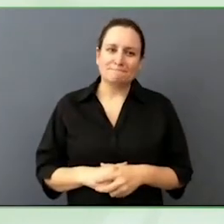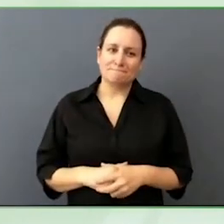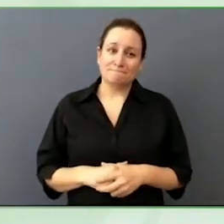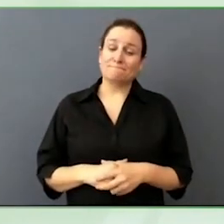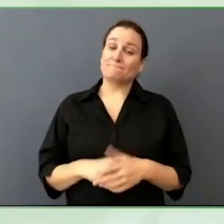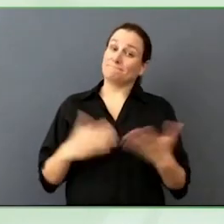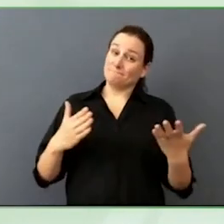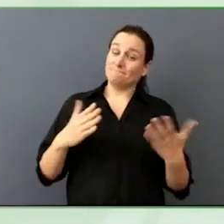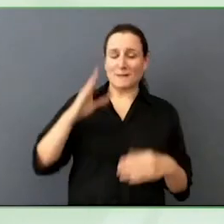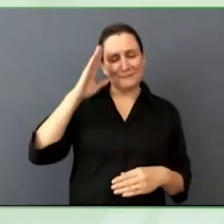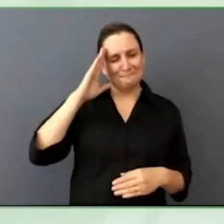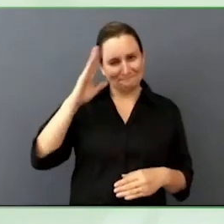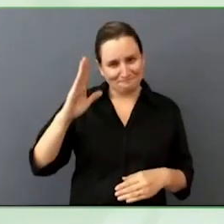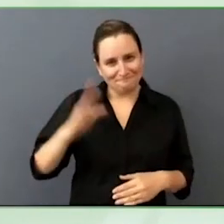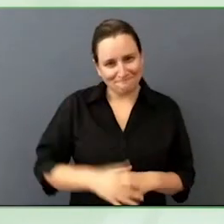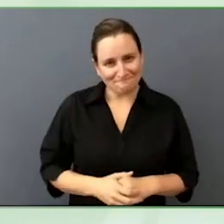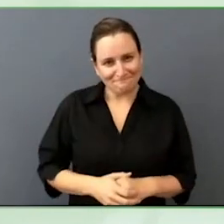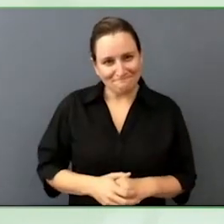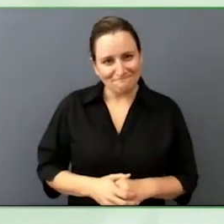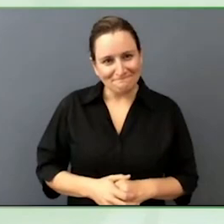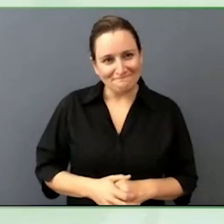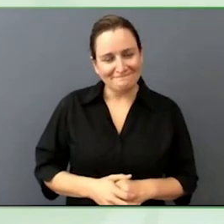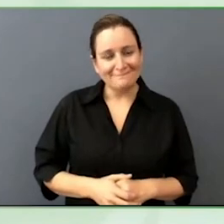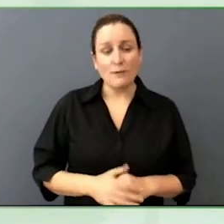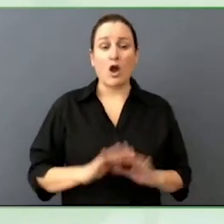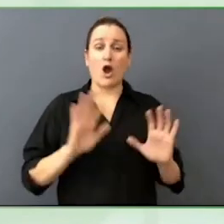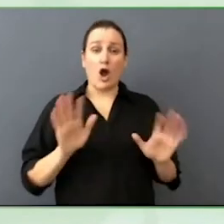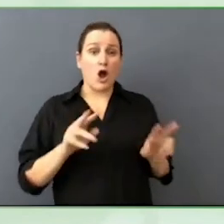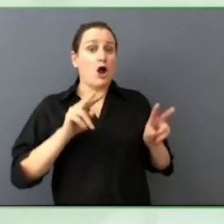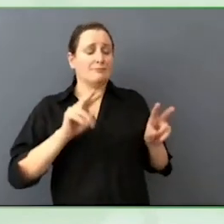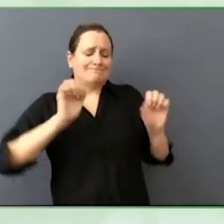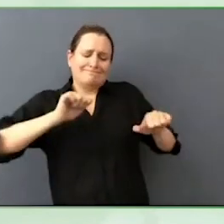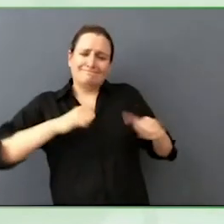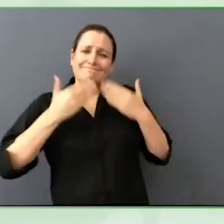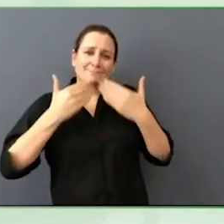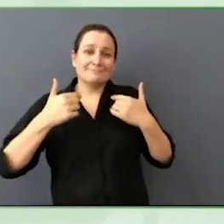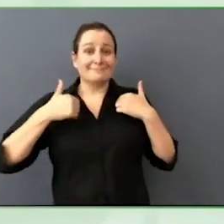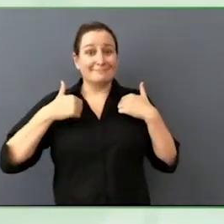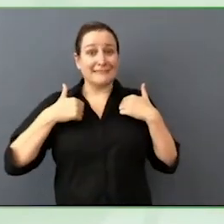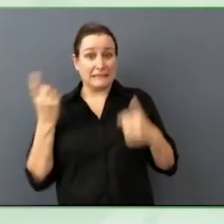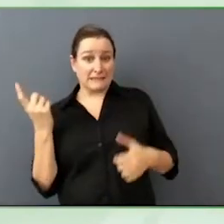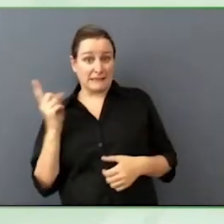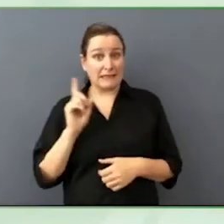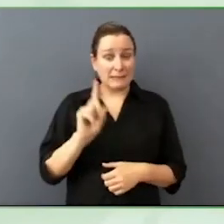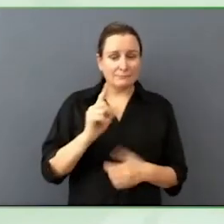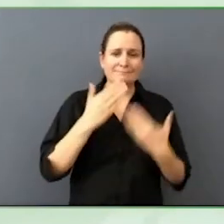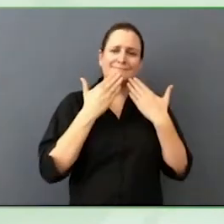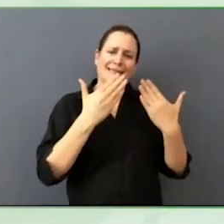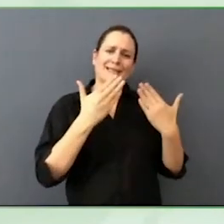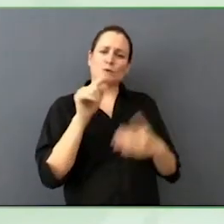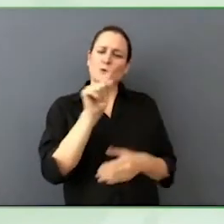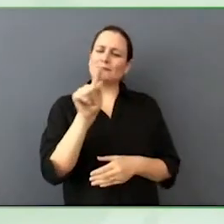Just won a thank Zero Project for inviting me and for the commitment that I am seeing throughout this conference.